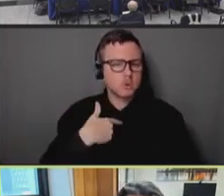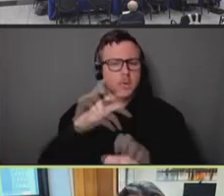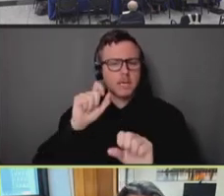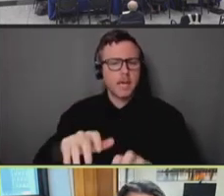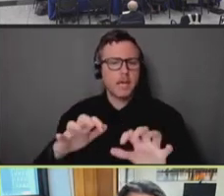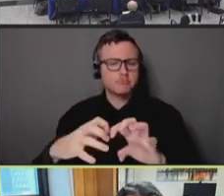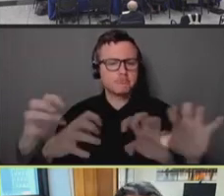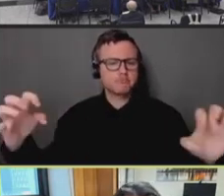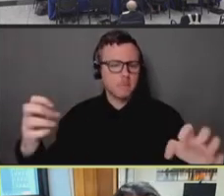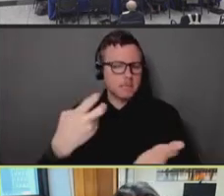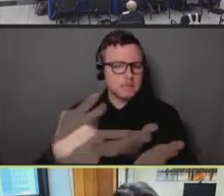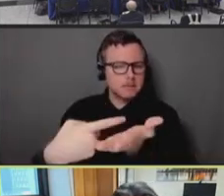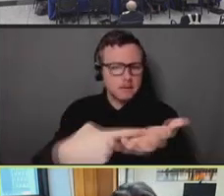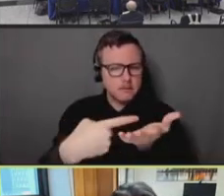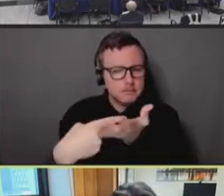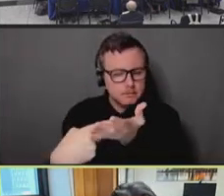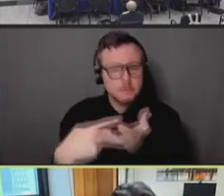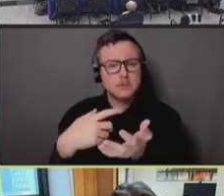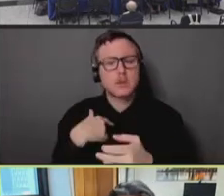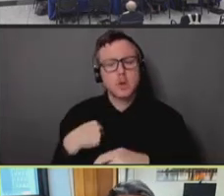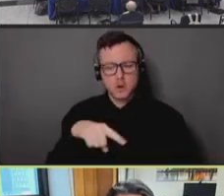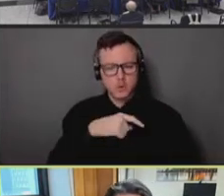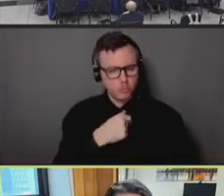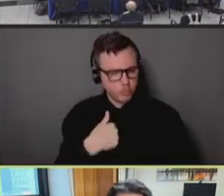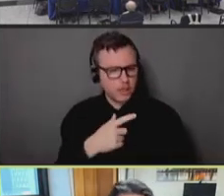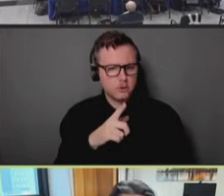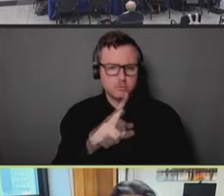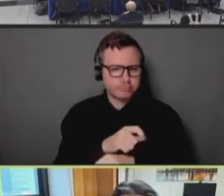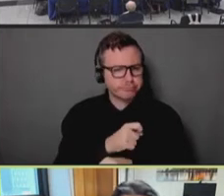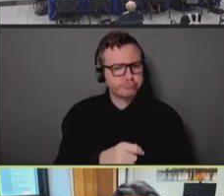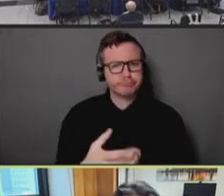been in extraordinarily close dialog with the community, and it's really built on those networks